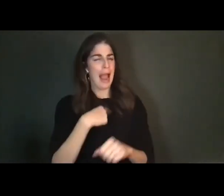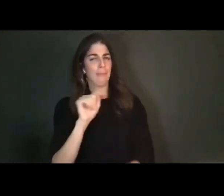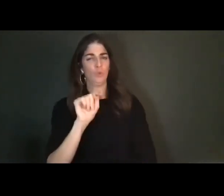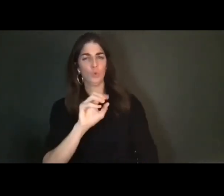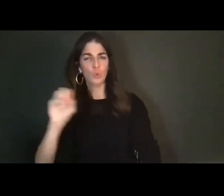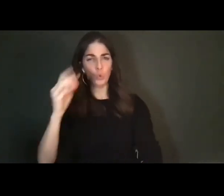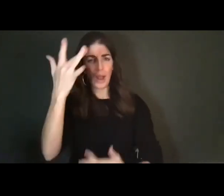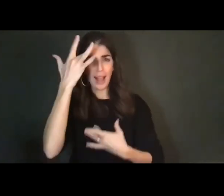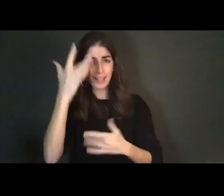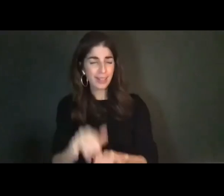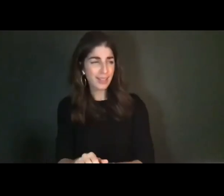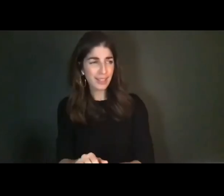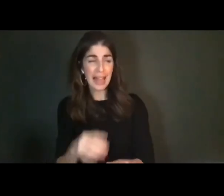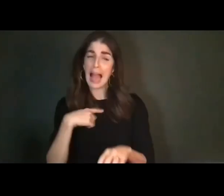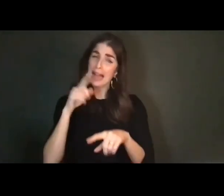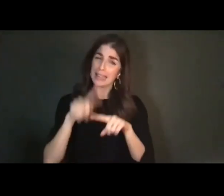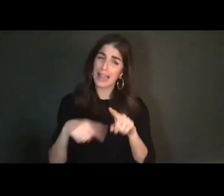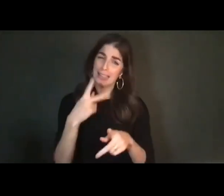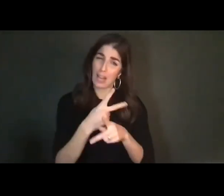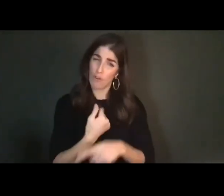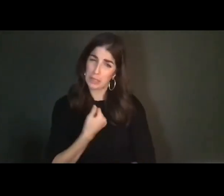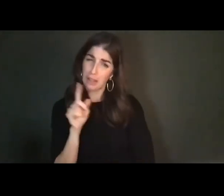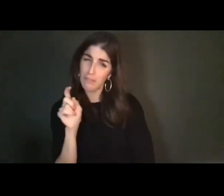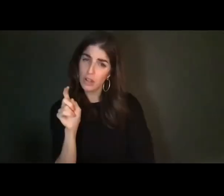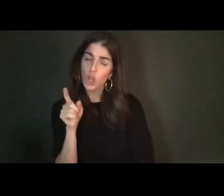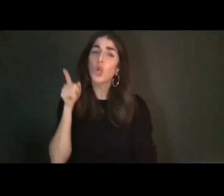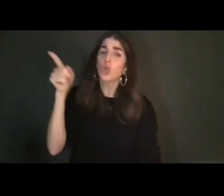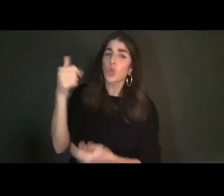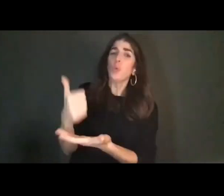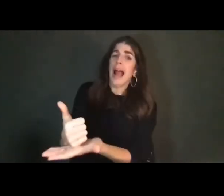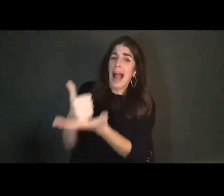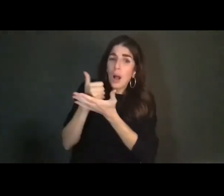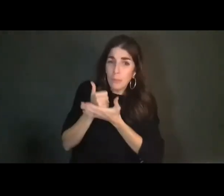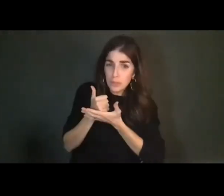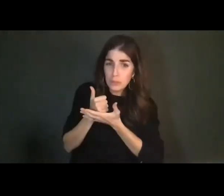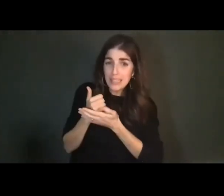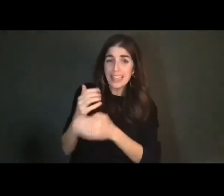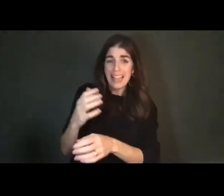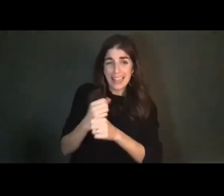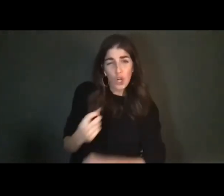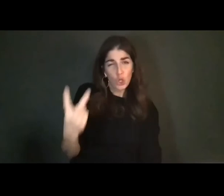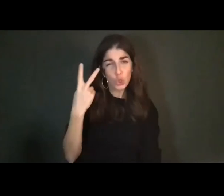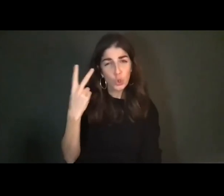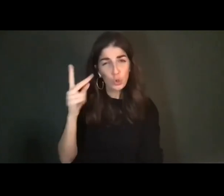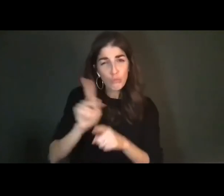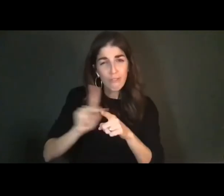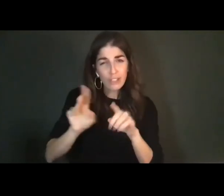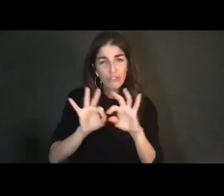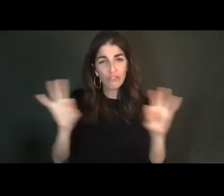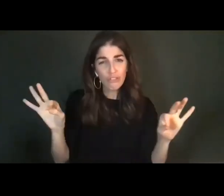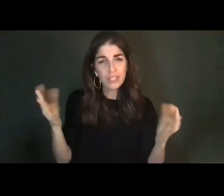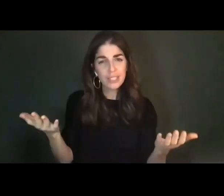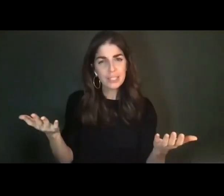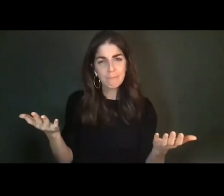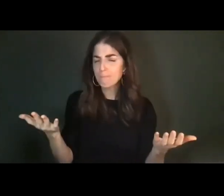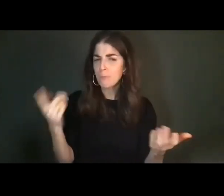anything for myself? You helped me get two -- two -- professional degrees. So what for?